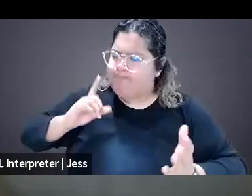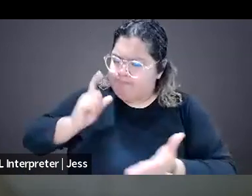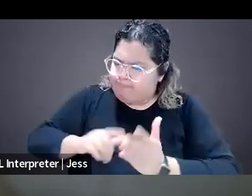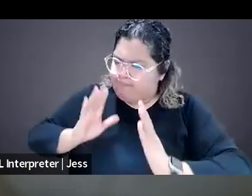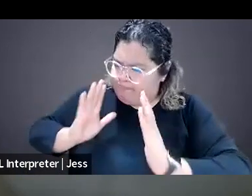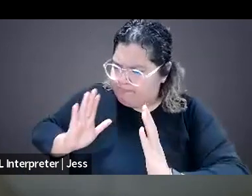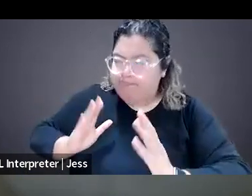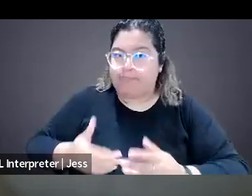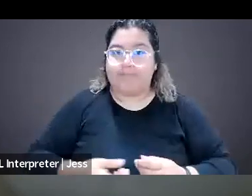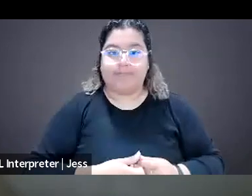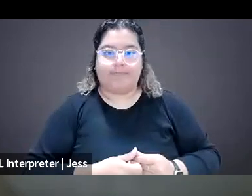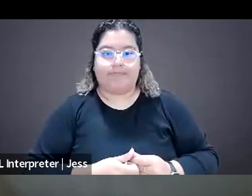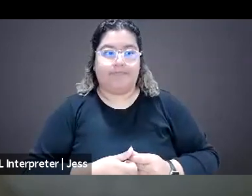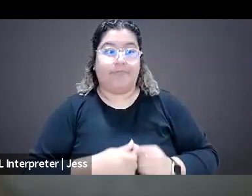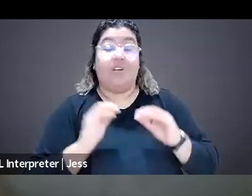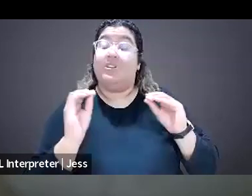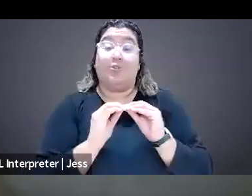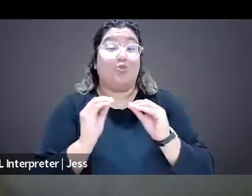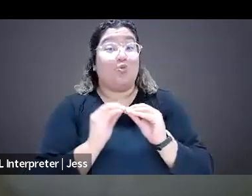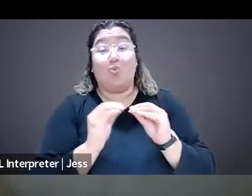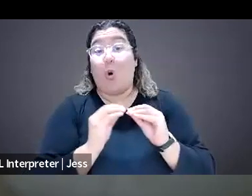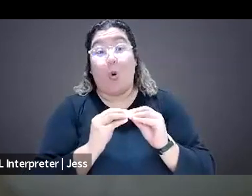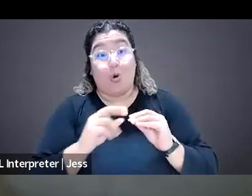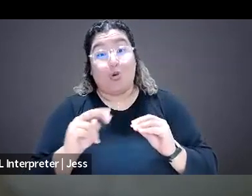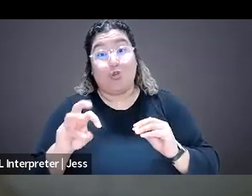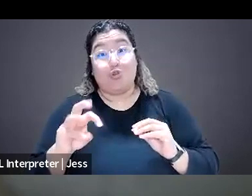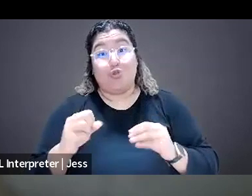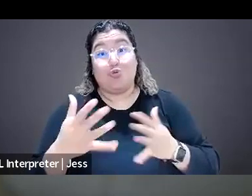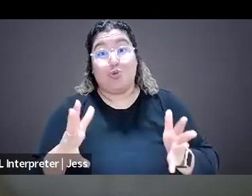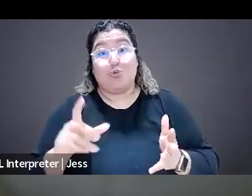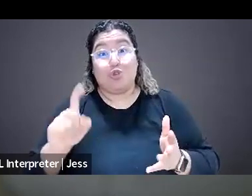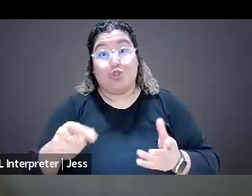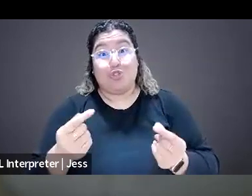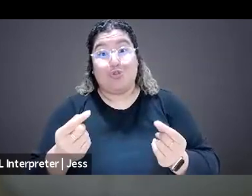I wanna stop at that. There are so many other things that people a newsroom should do, but I wanna give a chance to others to add as well.